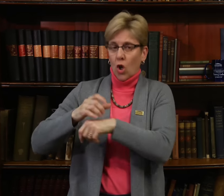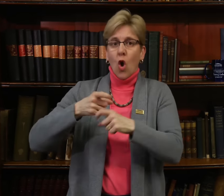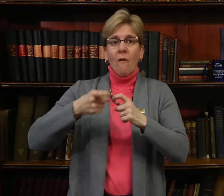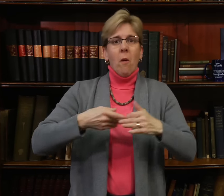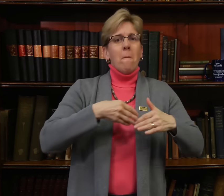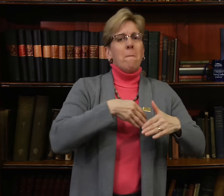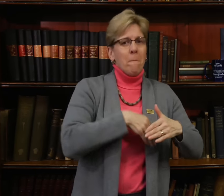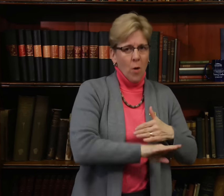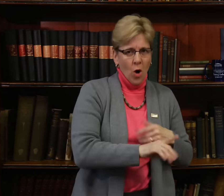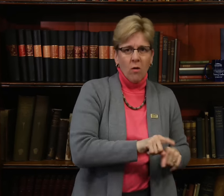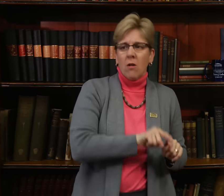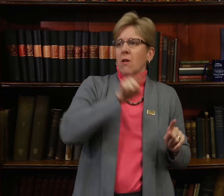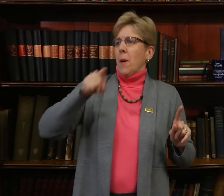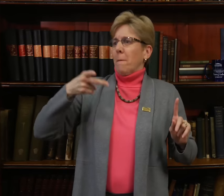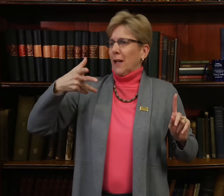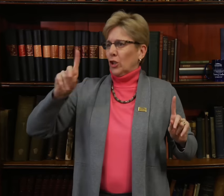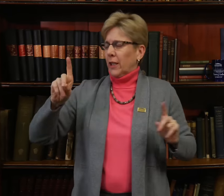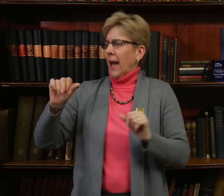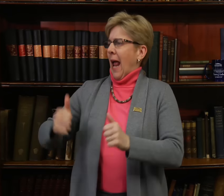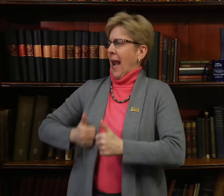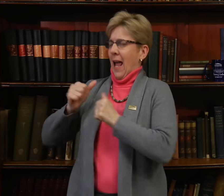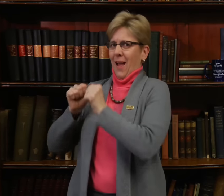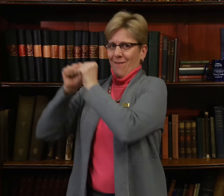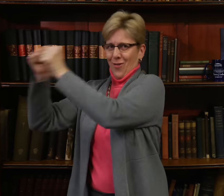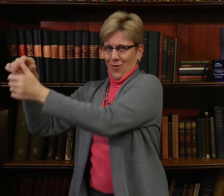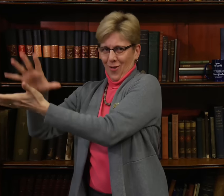from birth to the Ph.D. and throughout the lifespan.